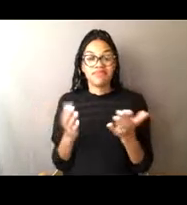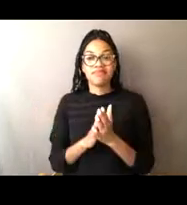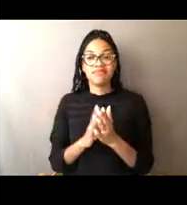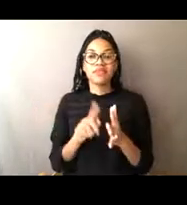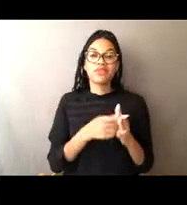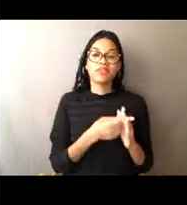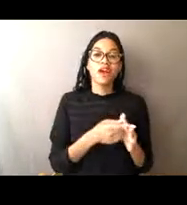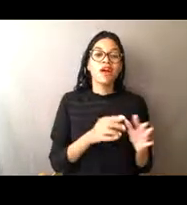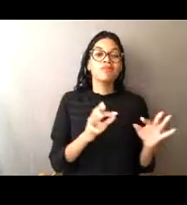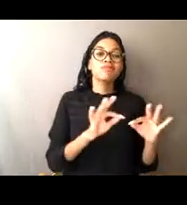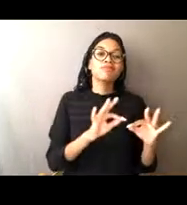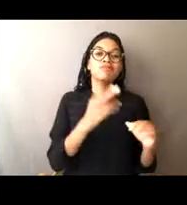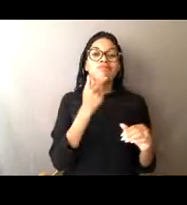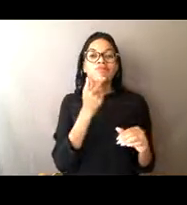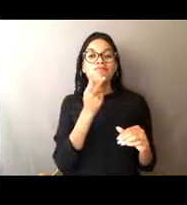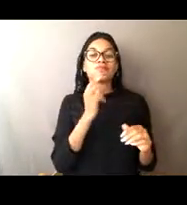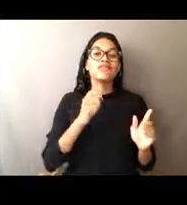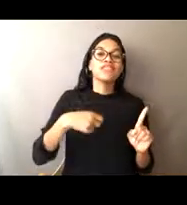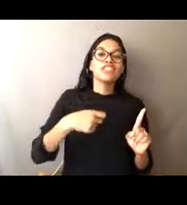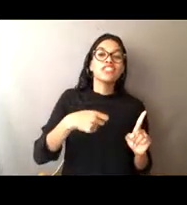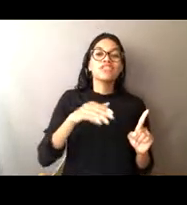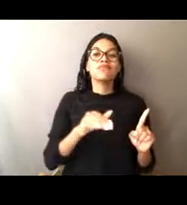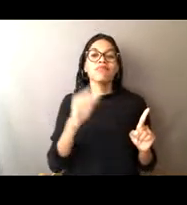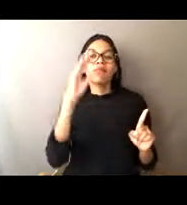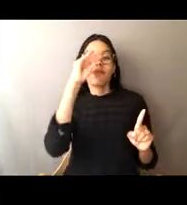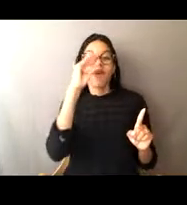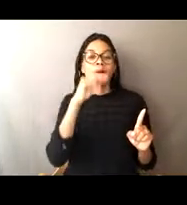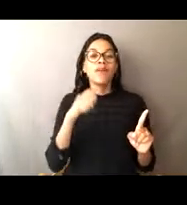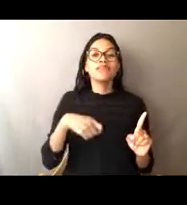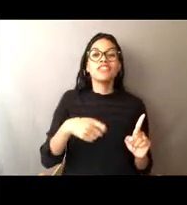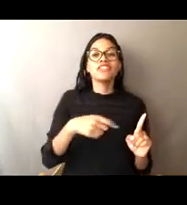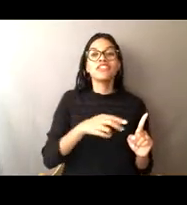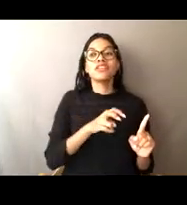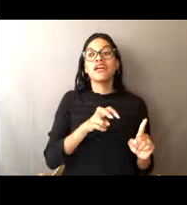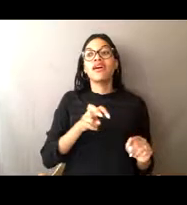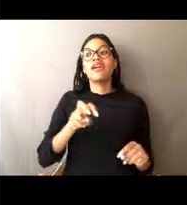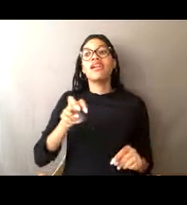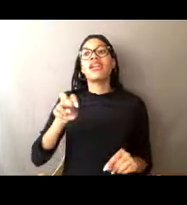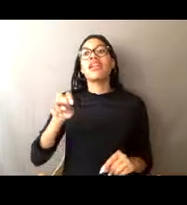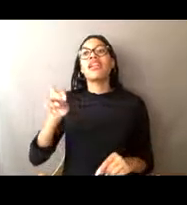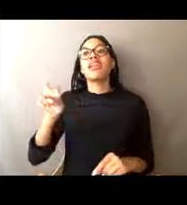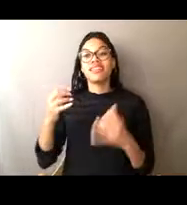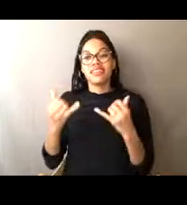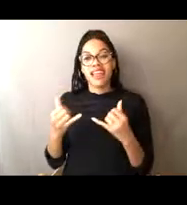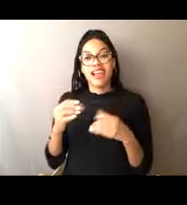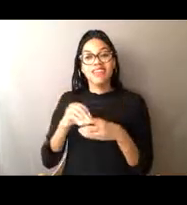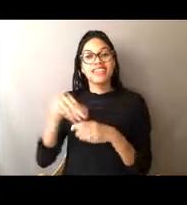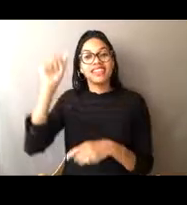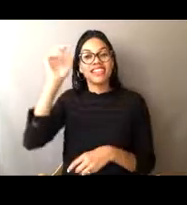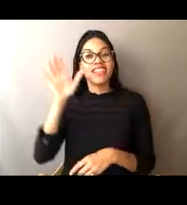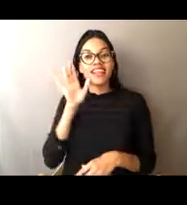with fishing of ponds and creeks, and now I'm in Anchorage, enforcing fishery regulations in Alaska